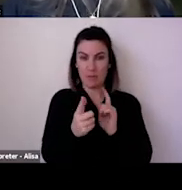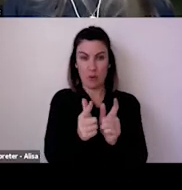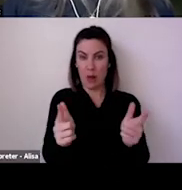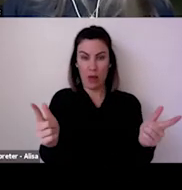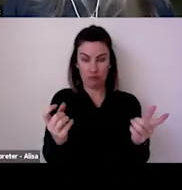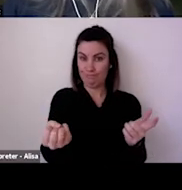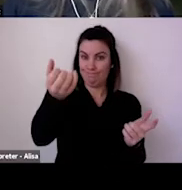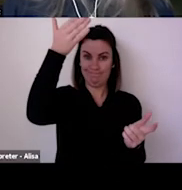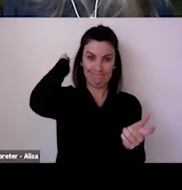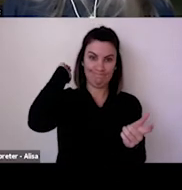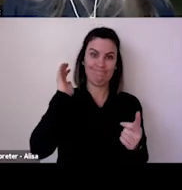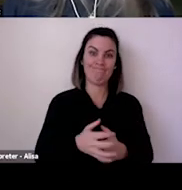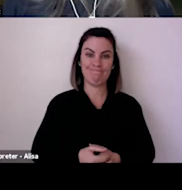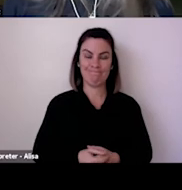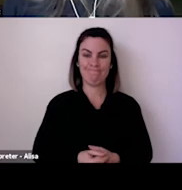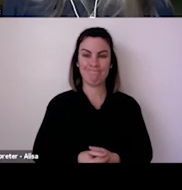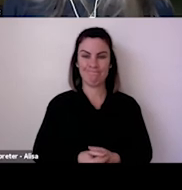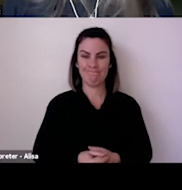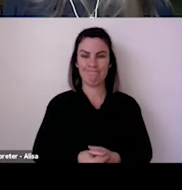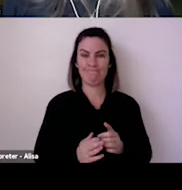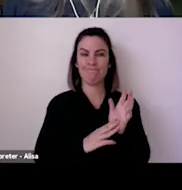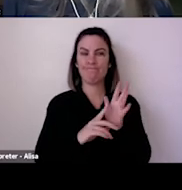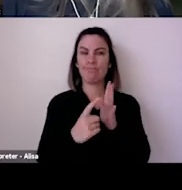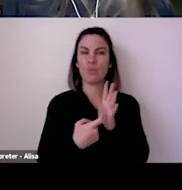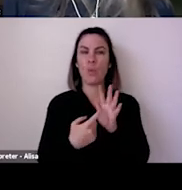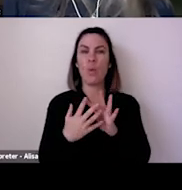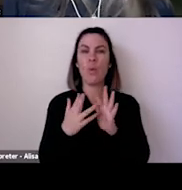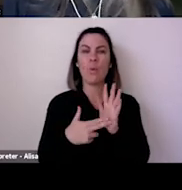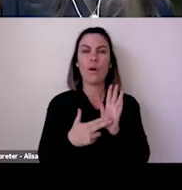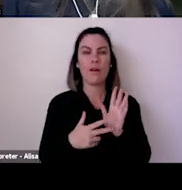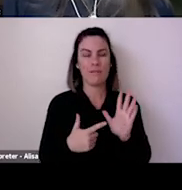Yes, I think primarily just to continue looking at different segments